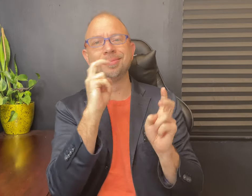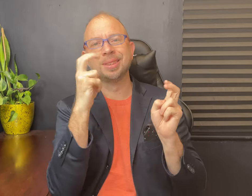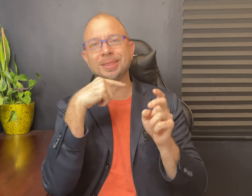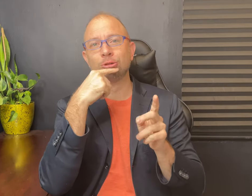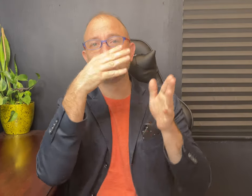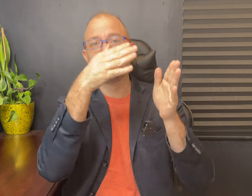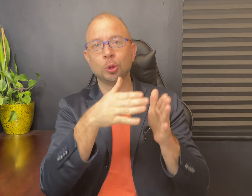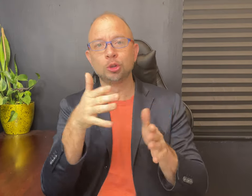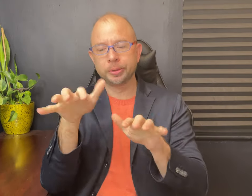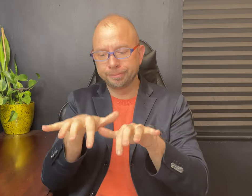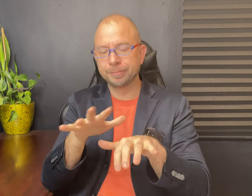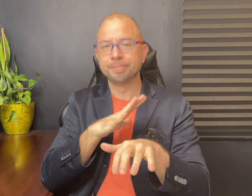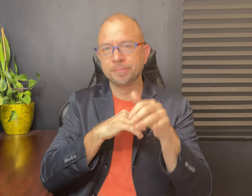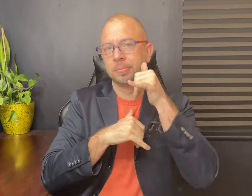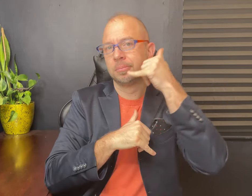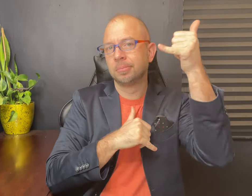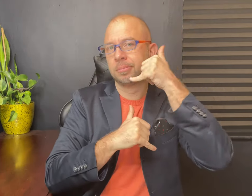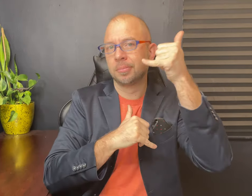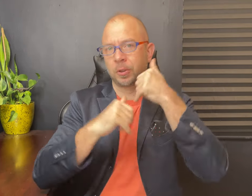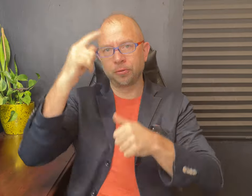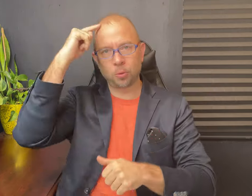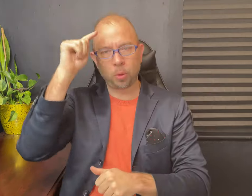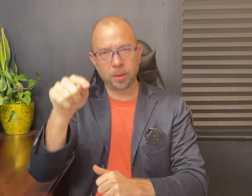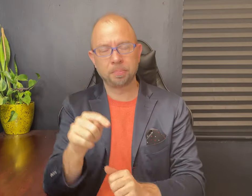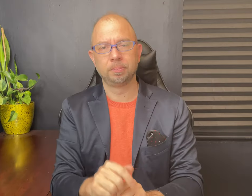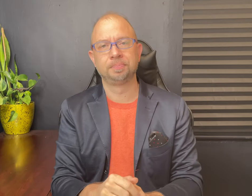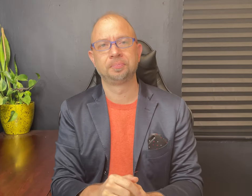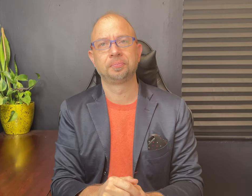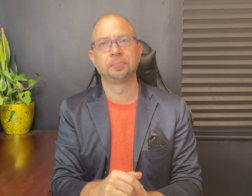to an operator who would voice the message and type back the response.